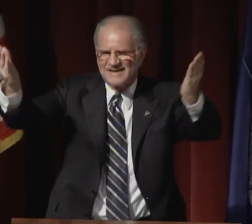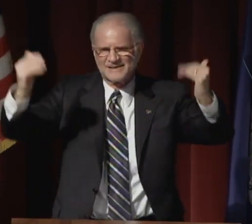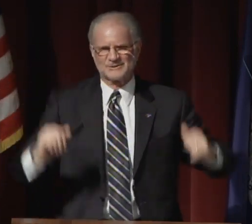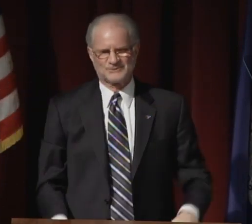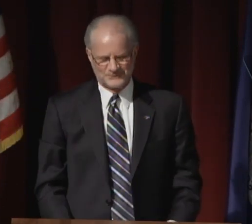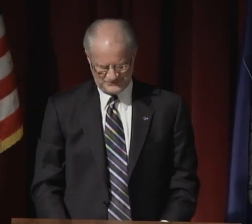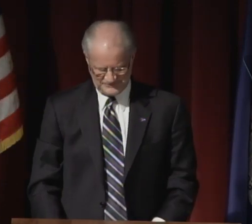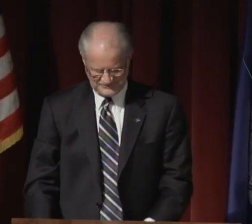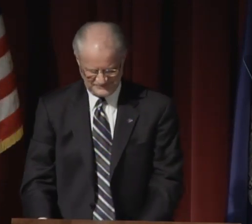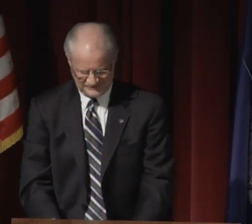Thank you.